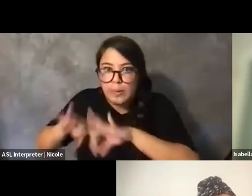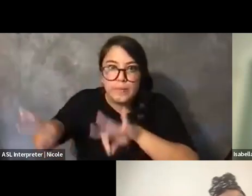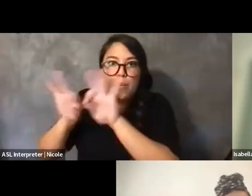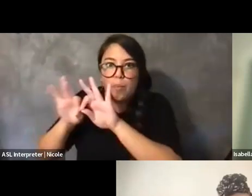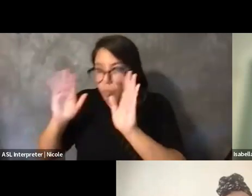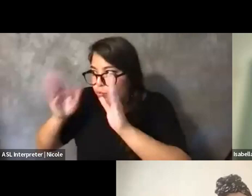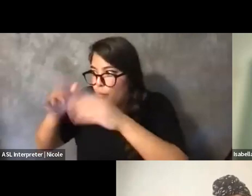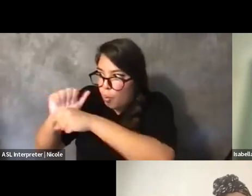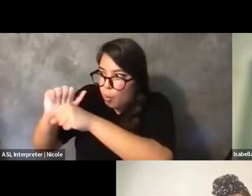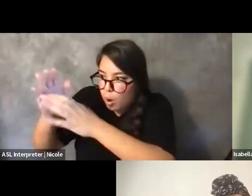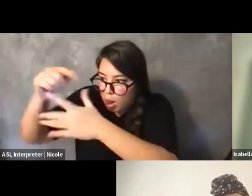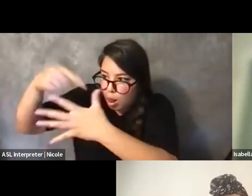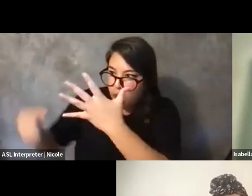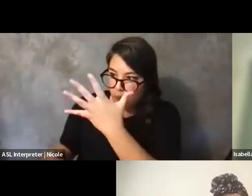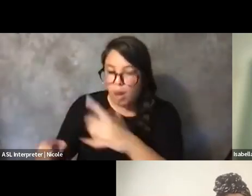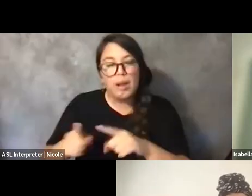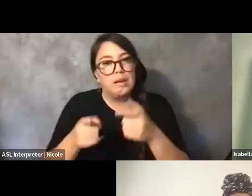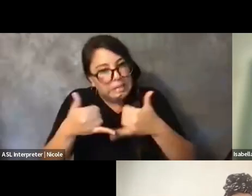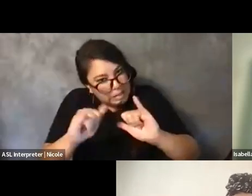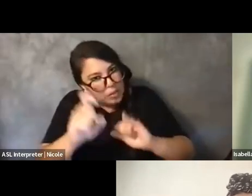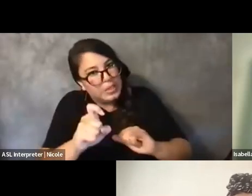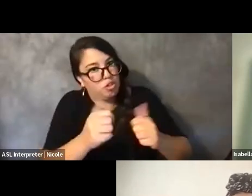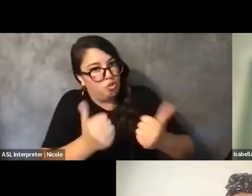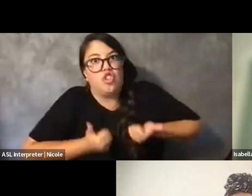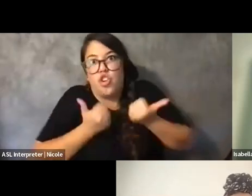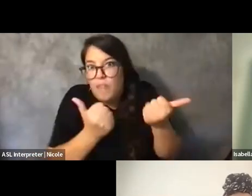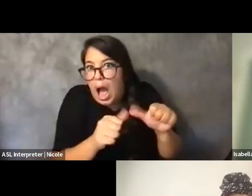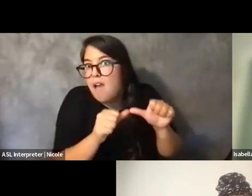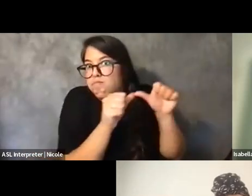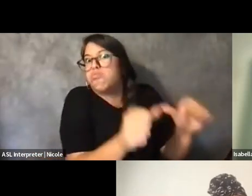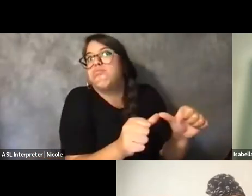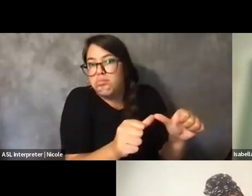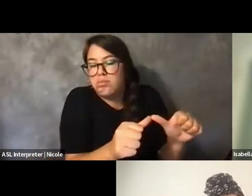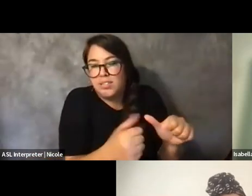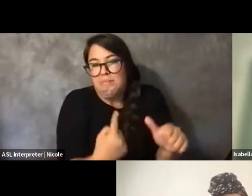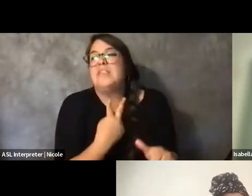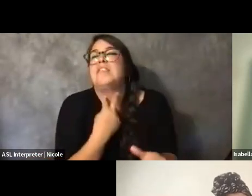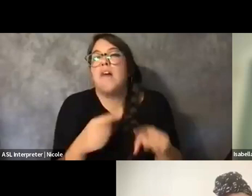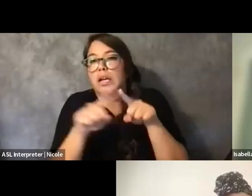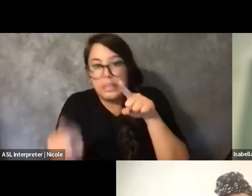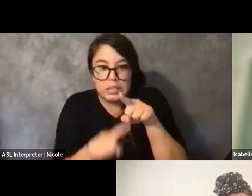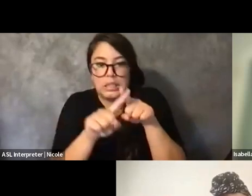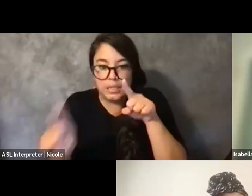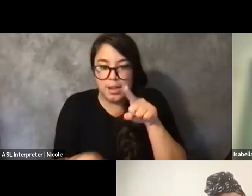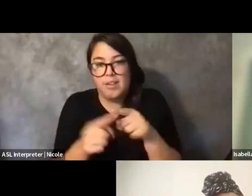right, or kind of being within these cycles. So there's a ton more questions in the Q&A,